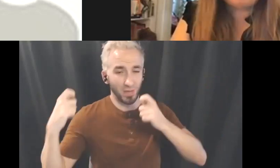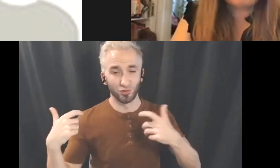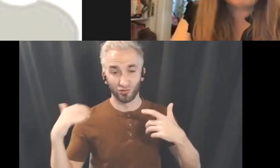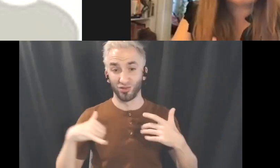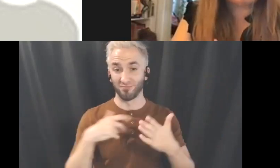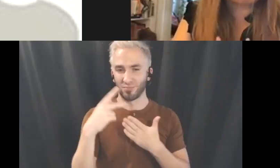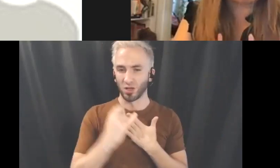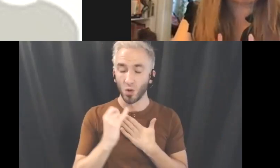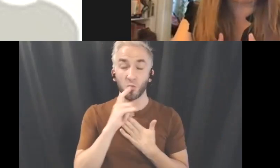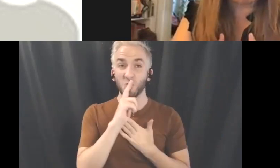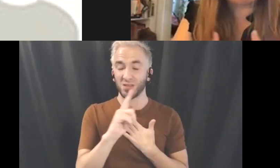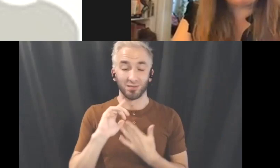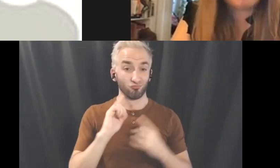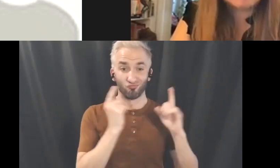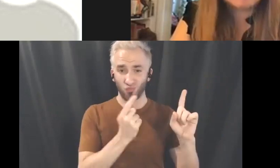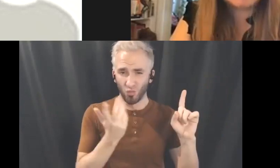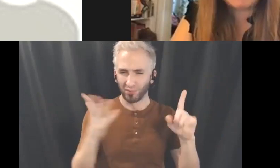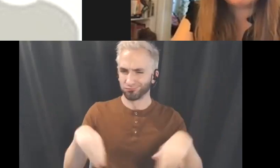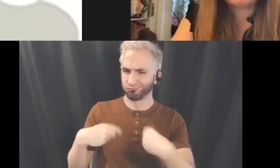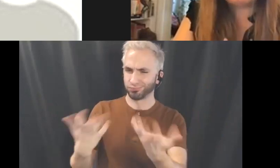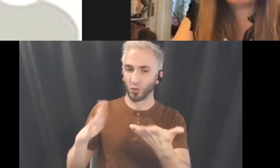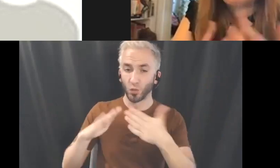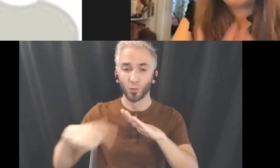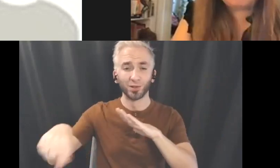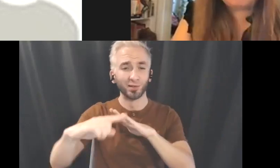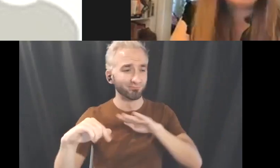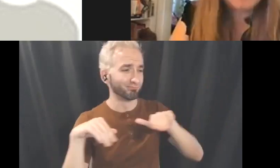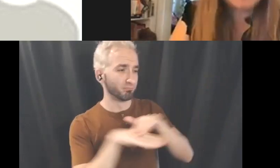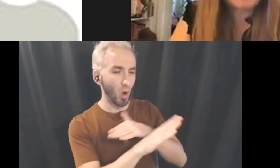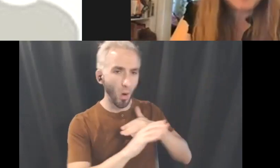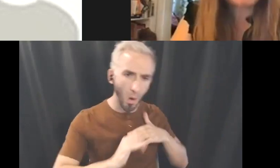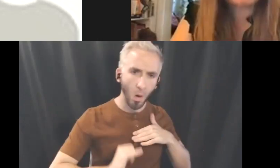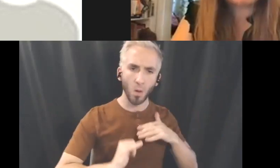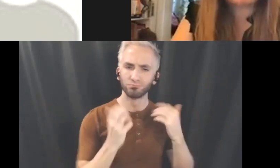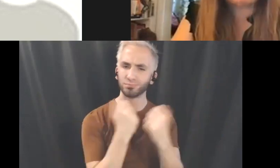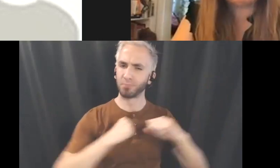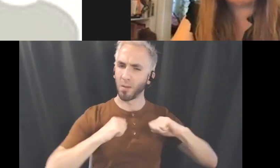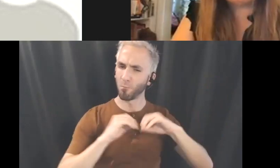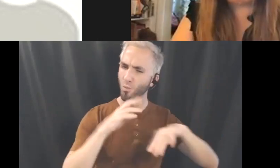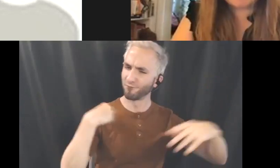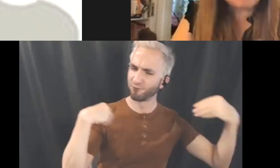trying to offer is a much more flexible space and as well access to access